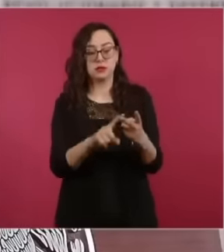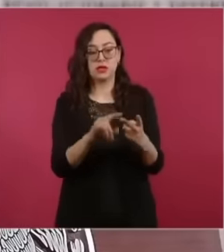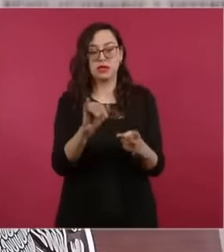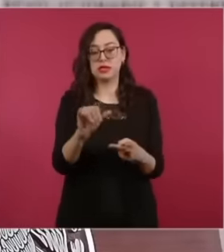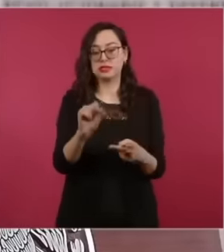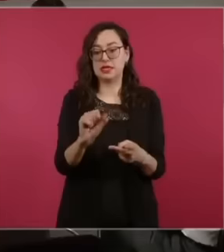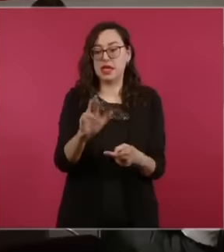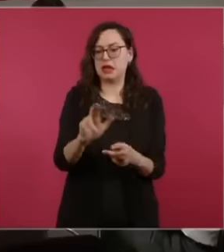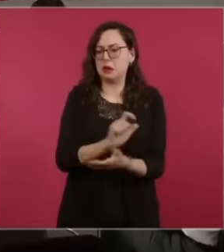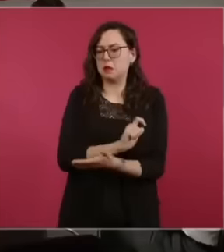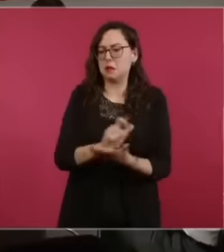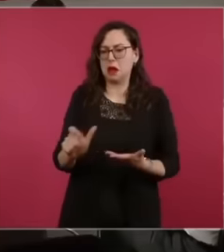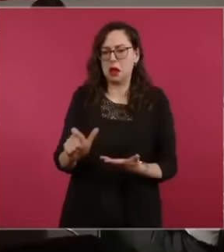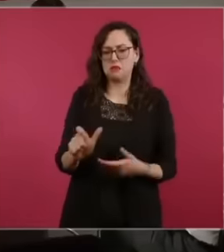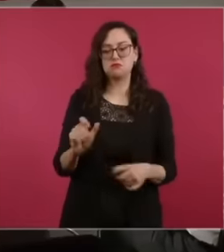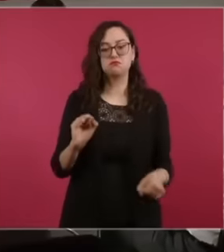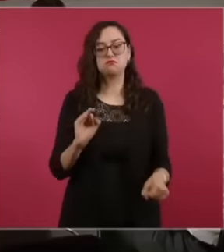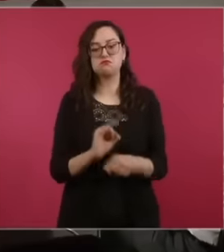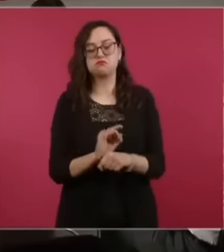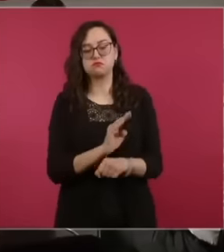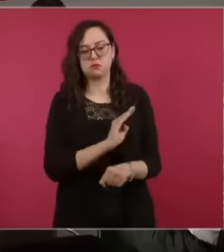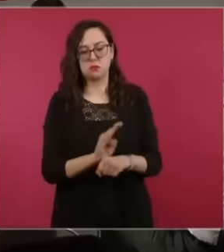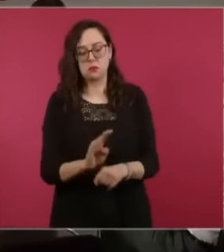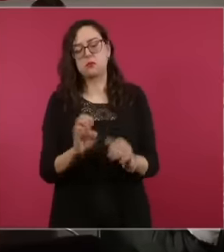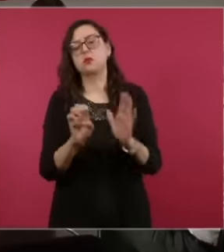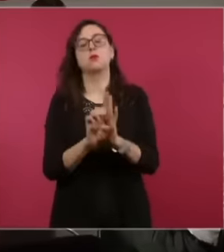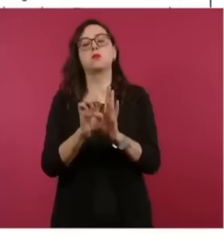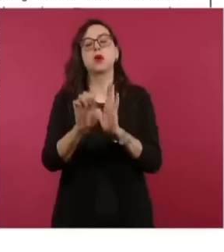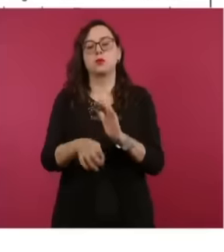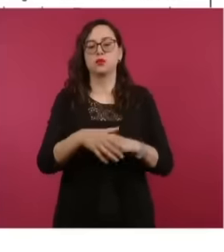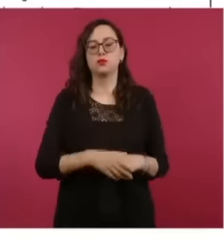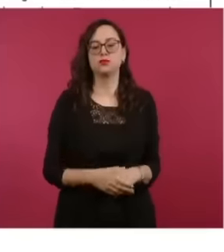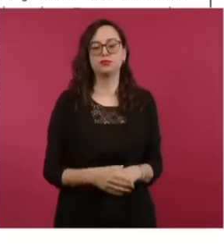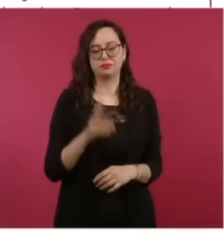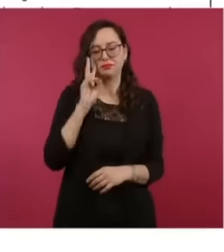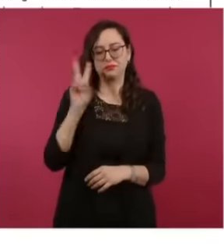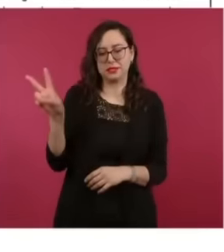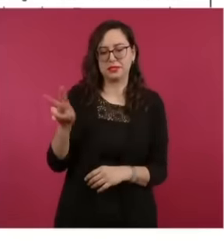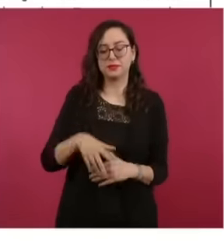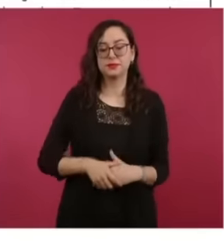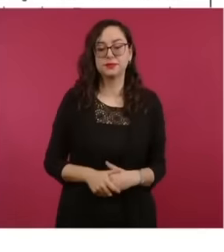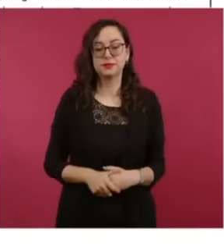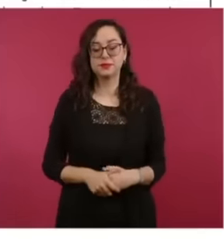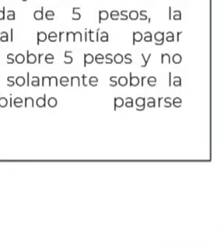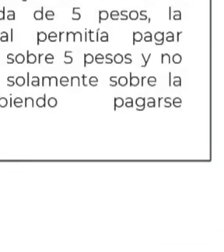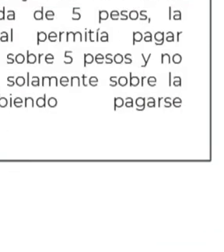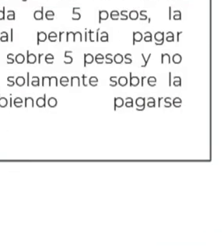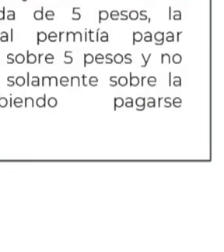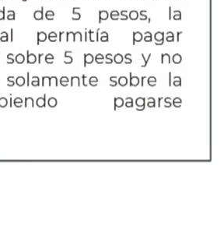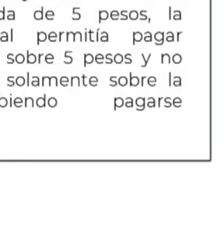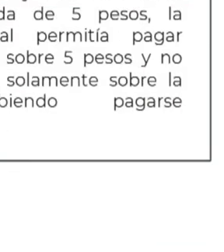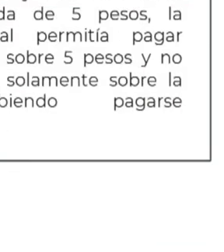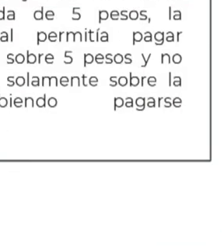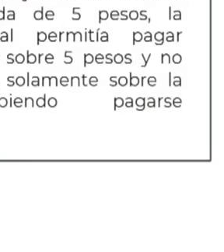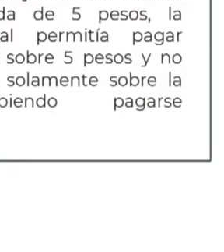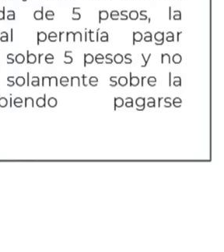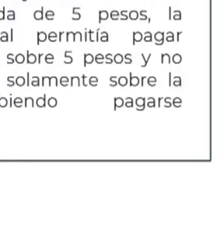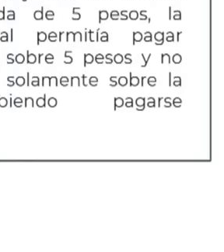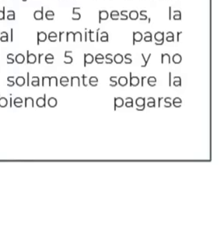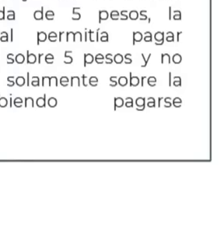if a company had a profit of 10 pesos and another in this same business group had a loss